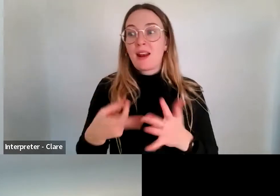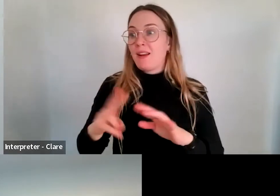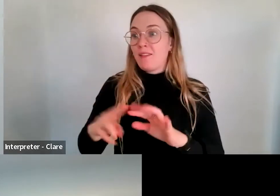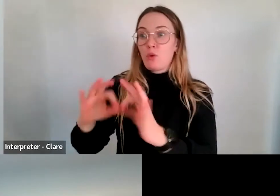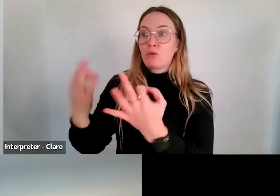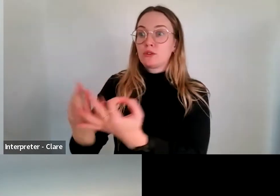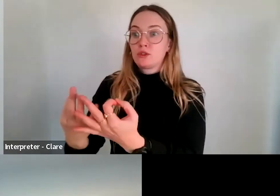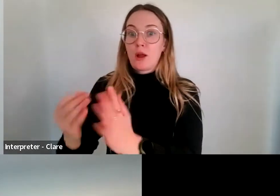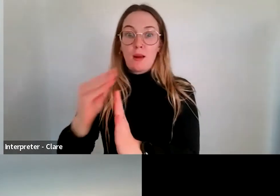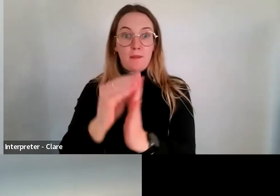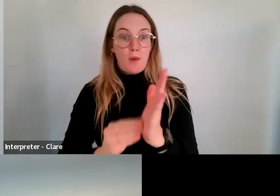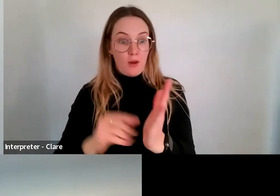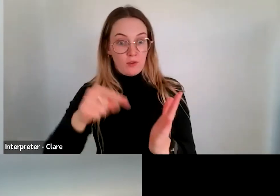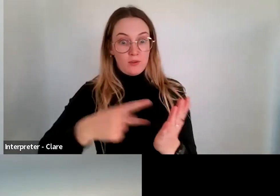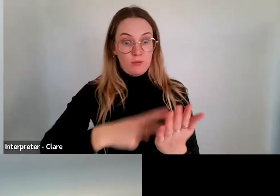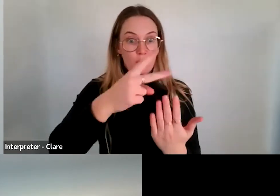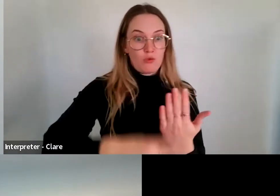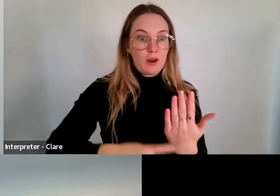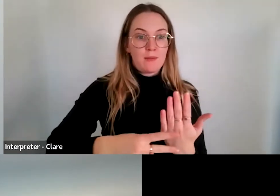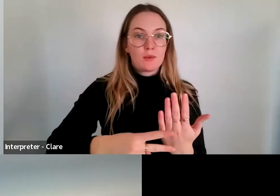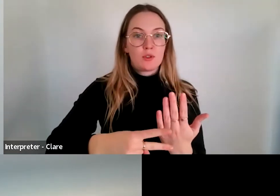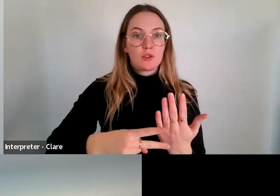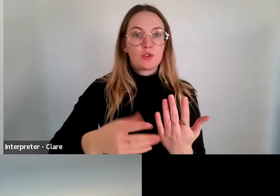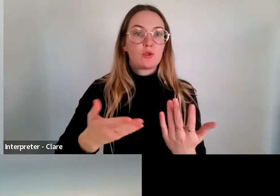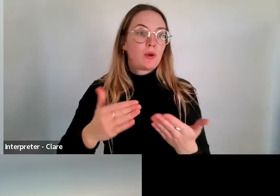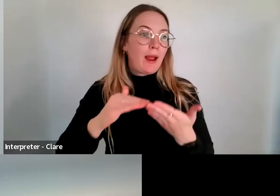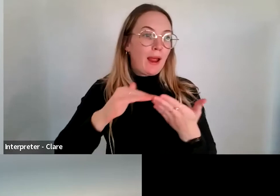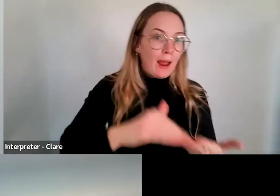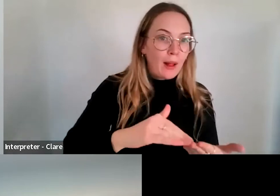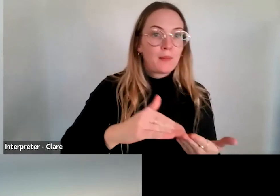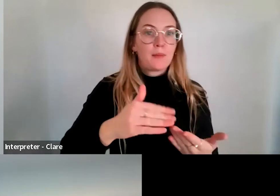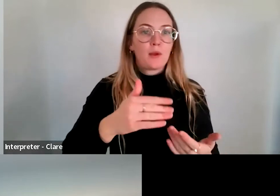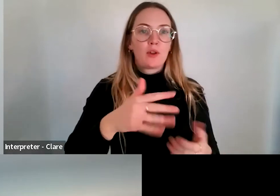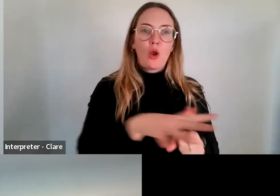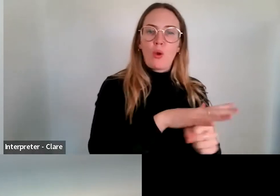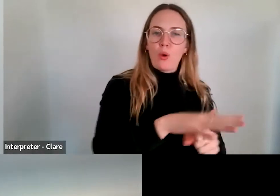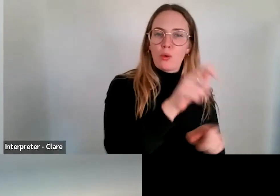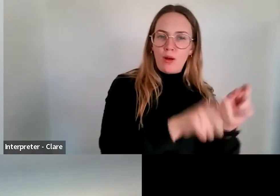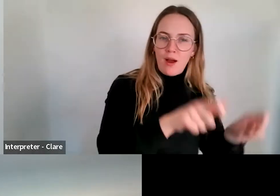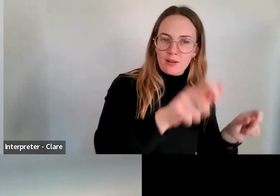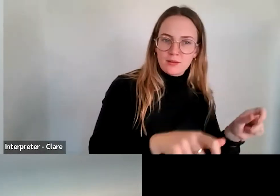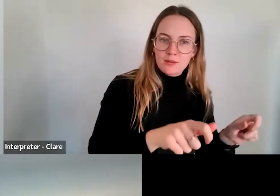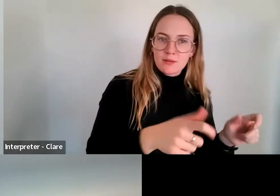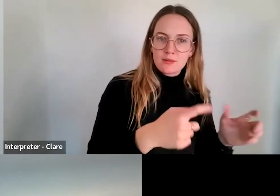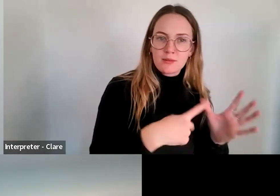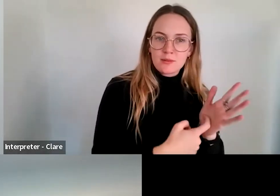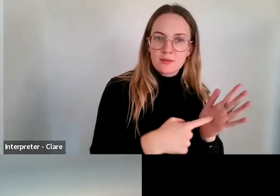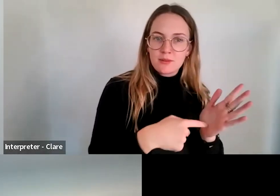program to facilitate work by local artists. And that application may speak